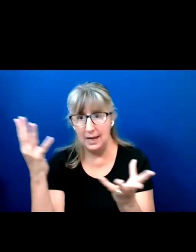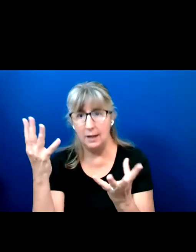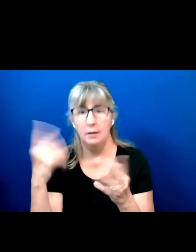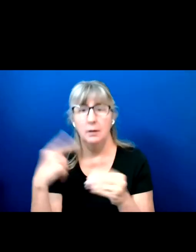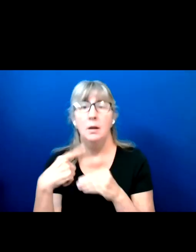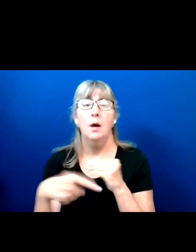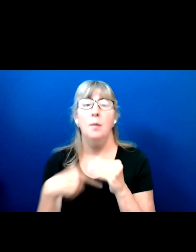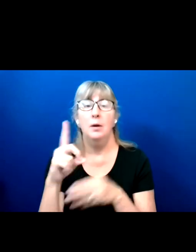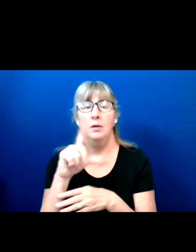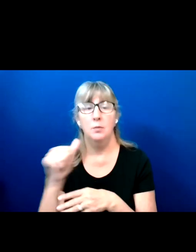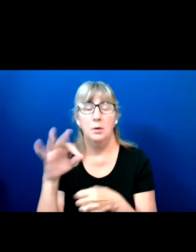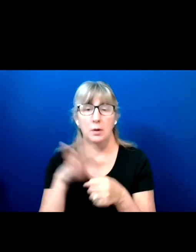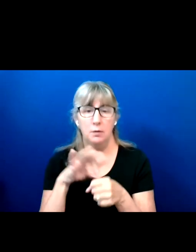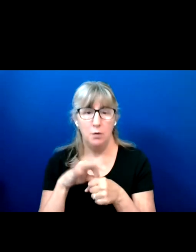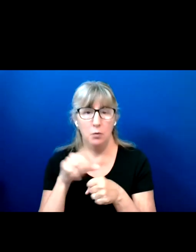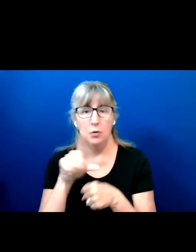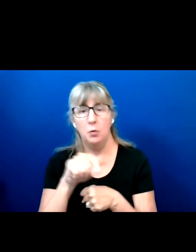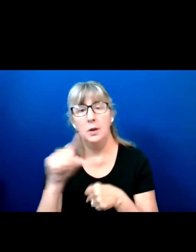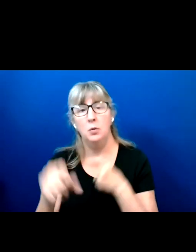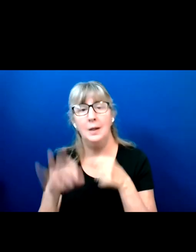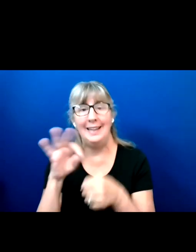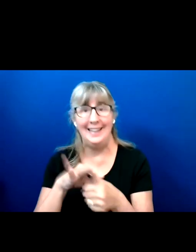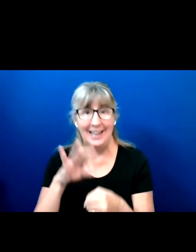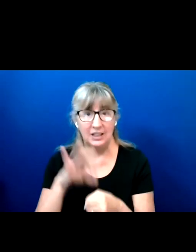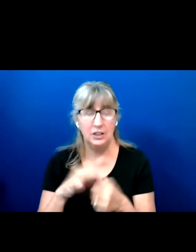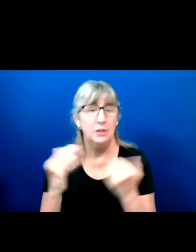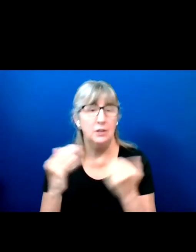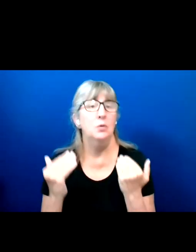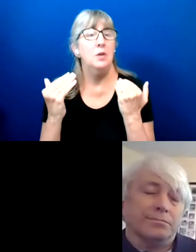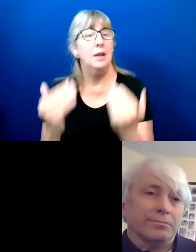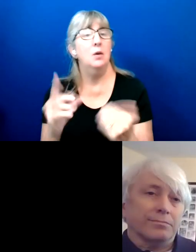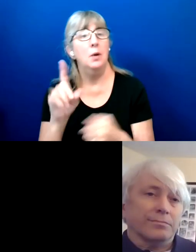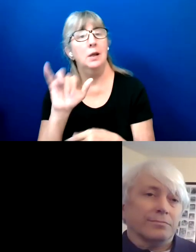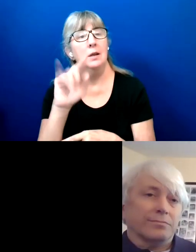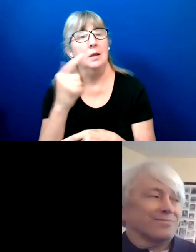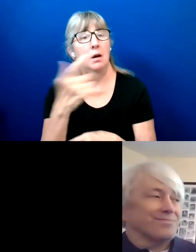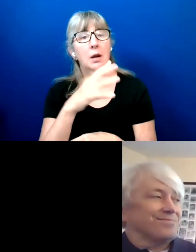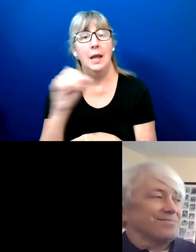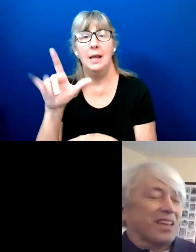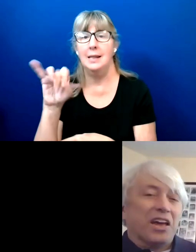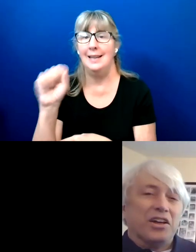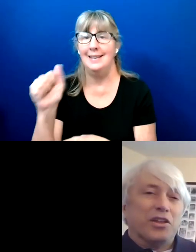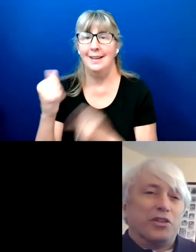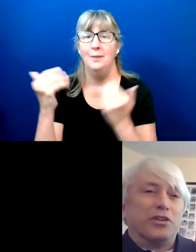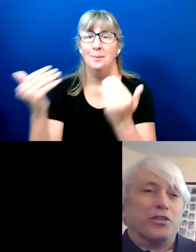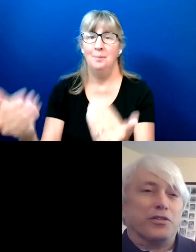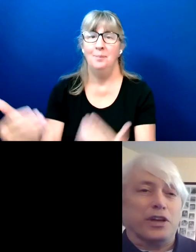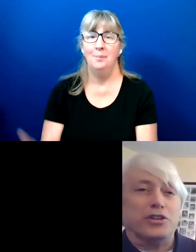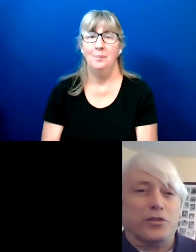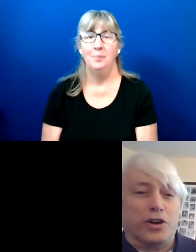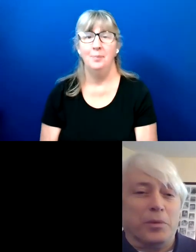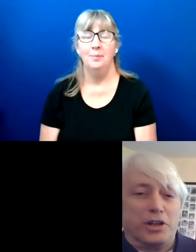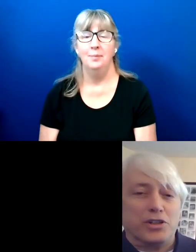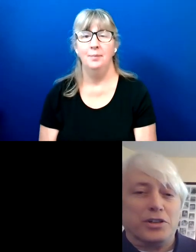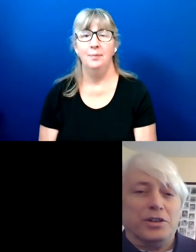in the 2020 election. So take it away Doug and Lisa. Thank you very much.